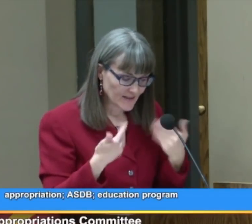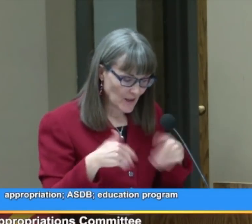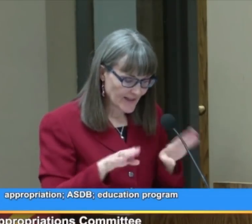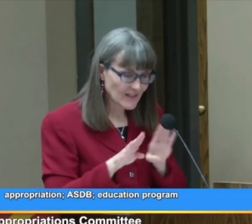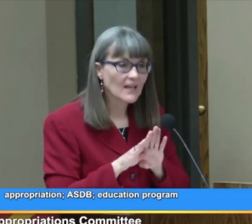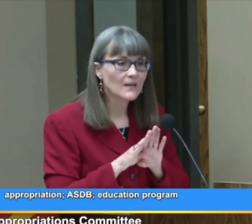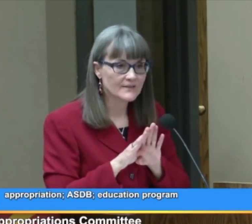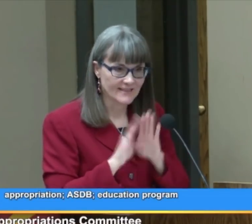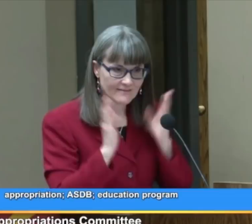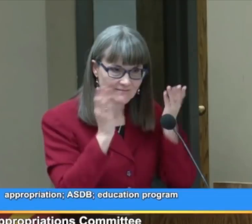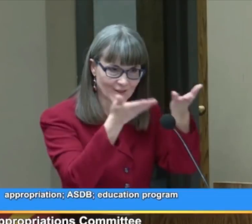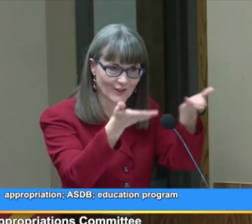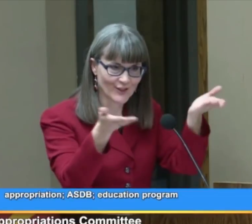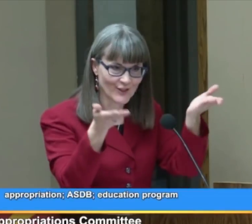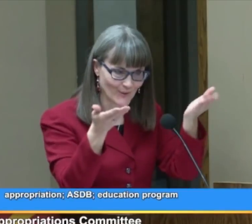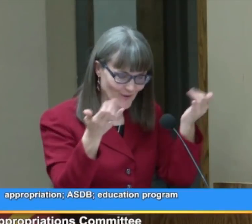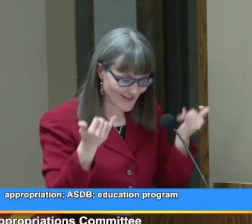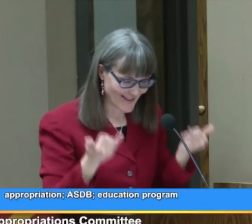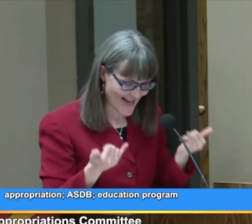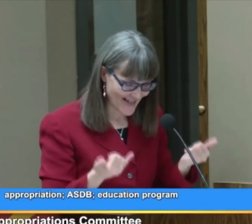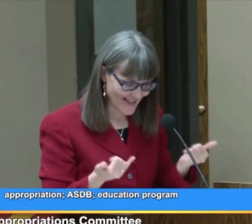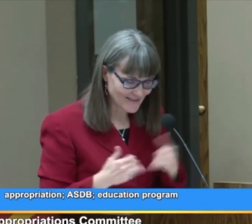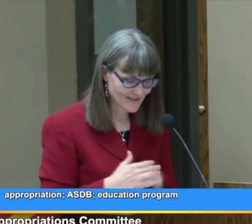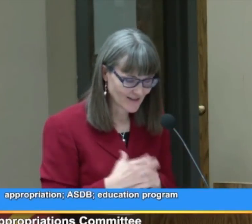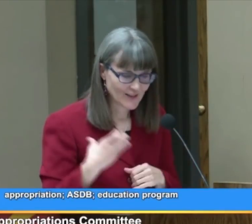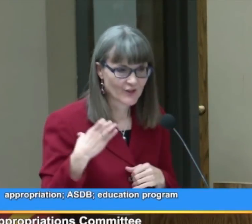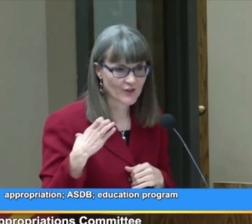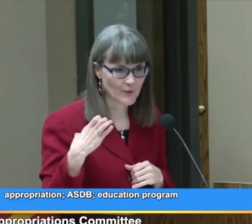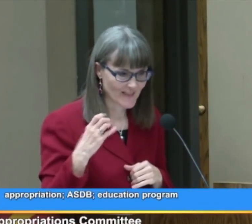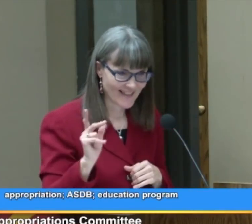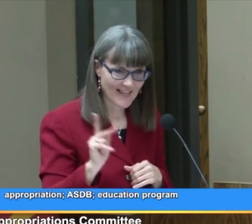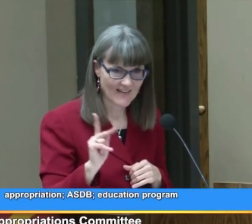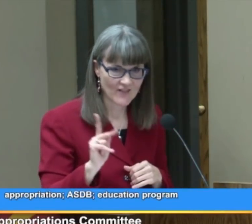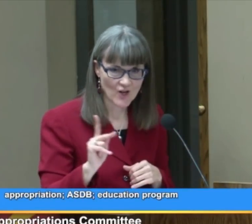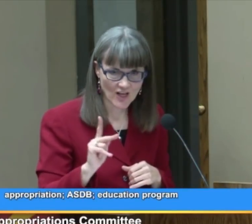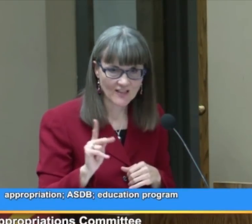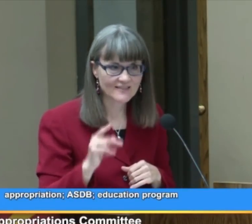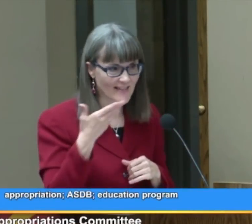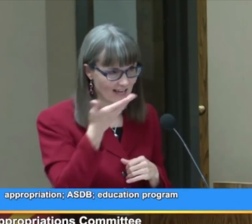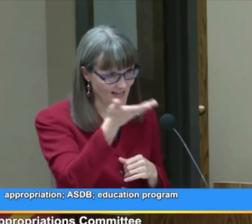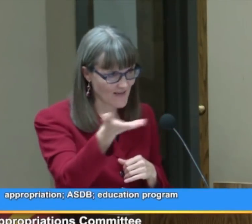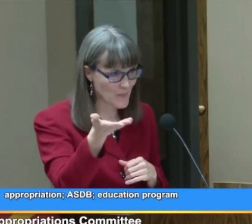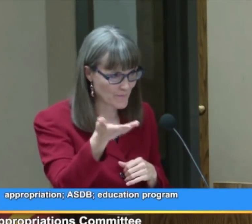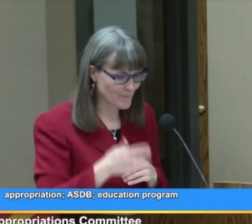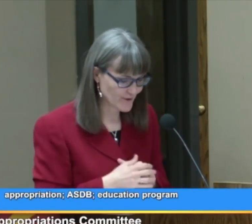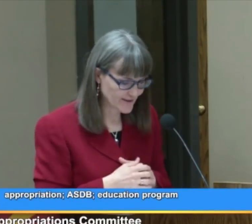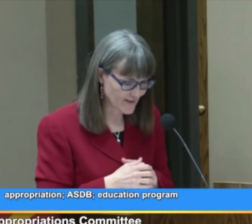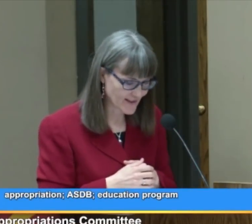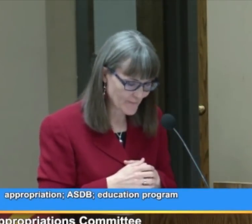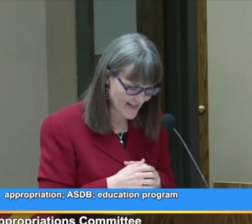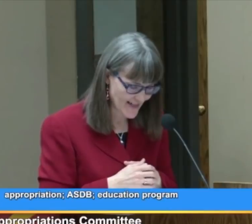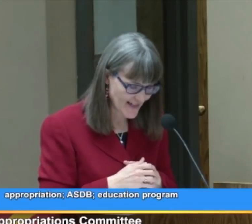So, in closing to you today, Chairman Kavanaugh and members of the committee,